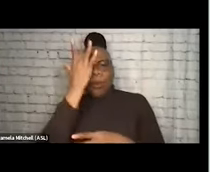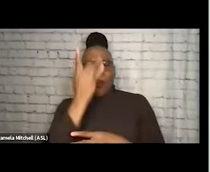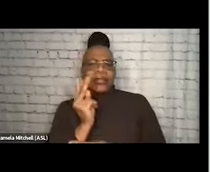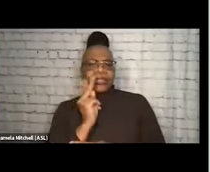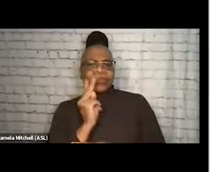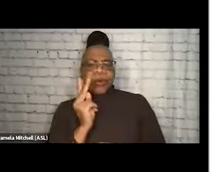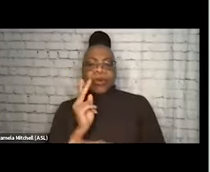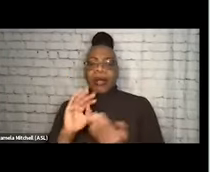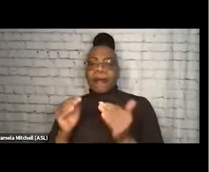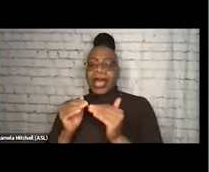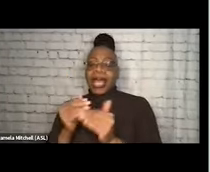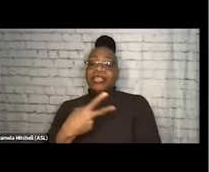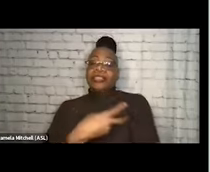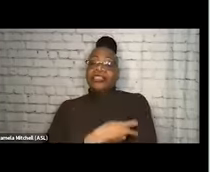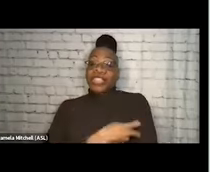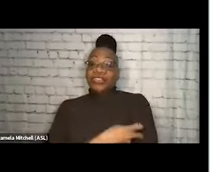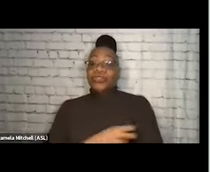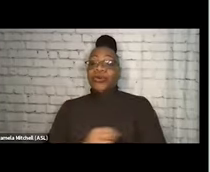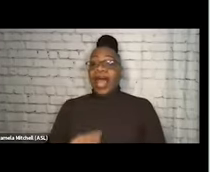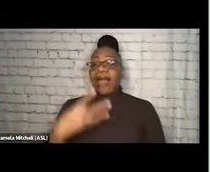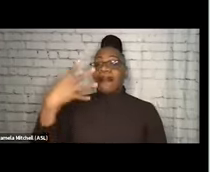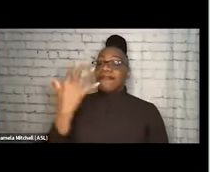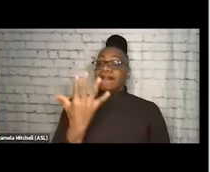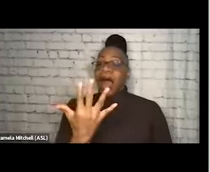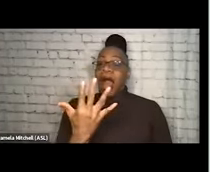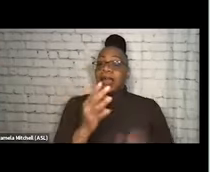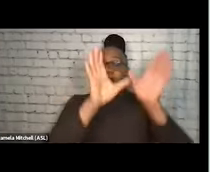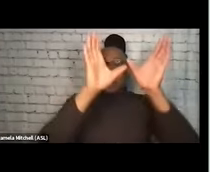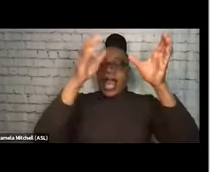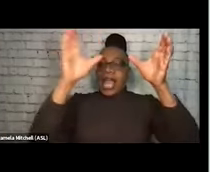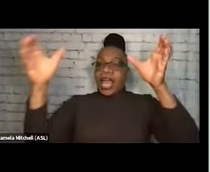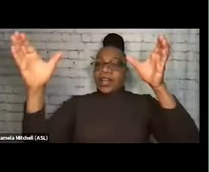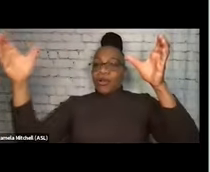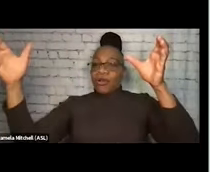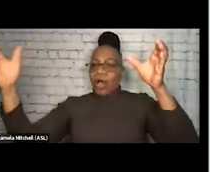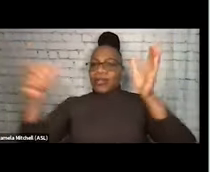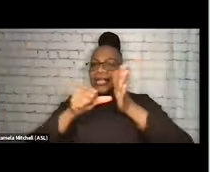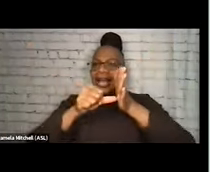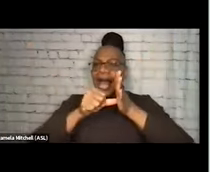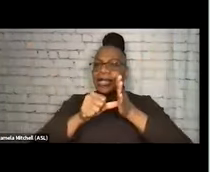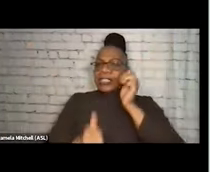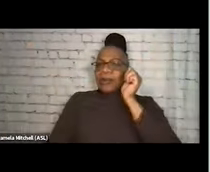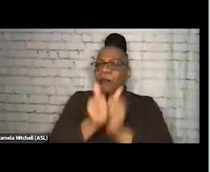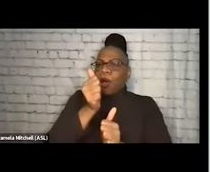into one, two, three, four, five categories, and I've highlighted one that's the most important to me.